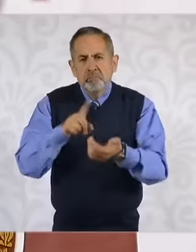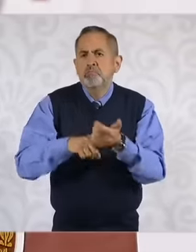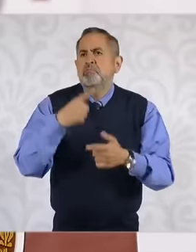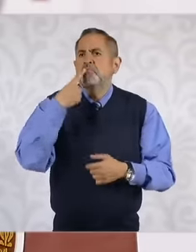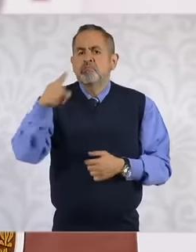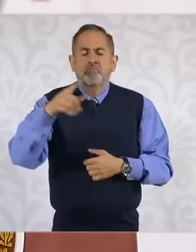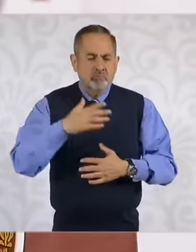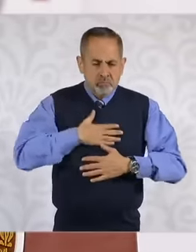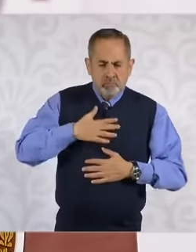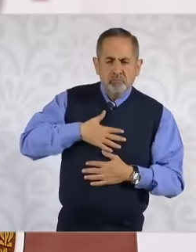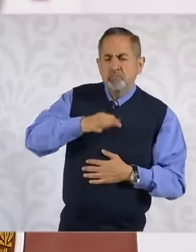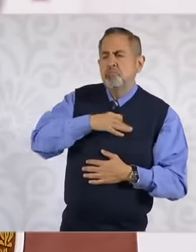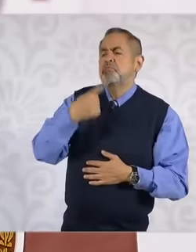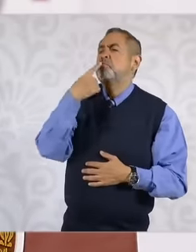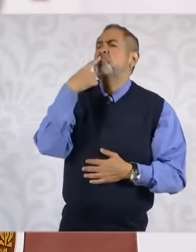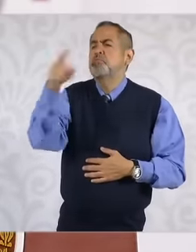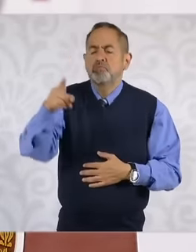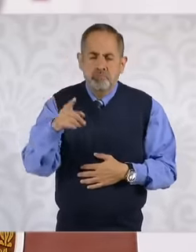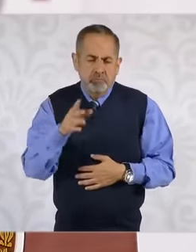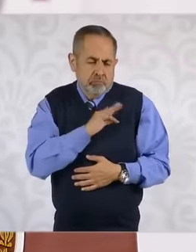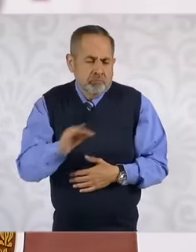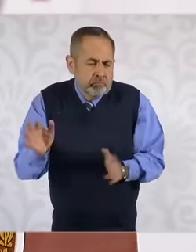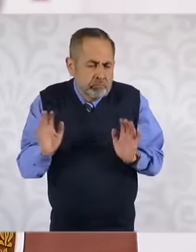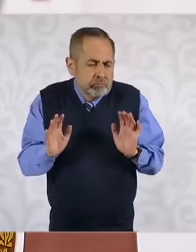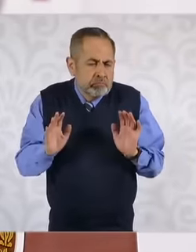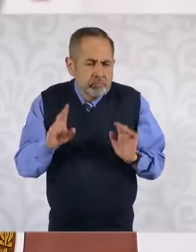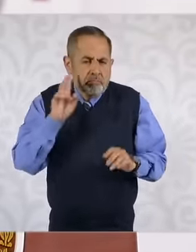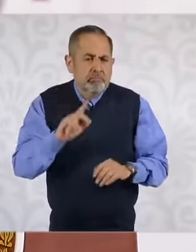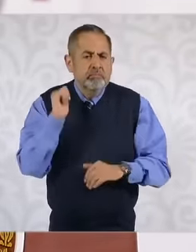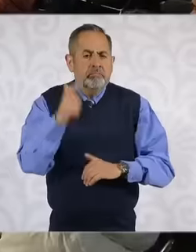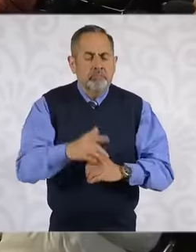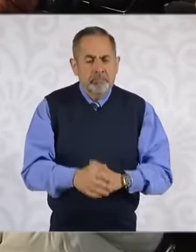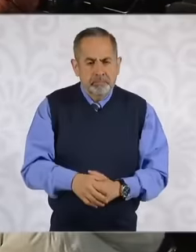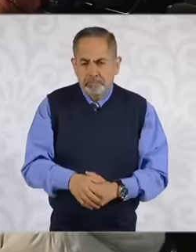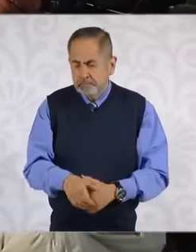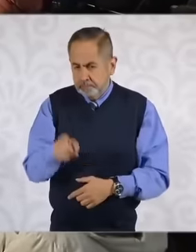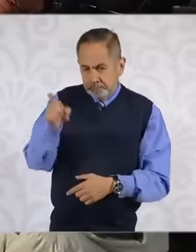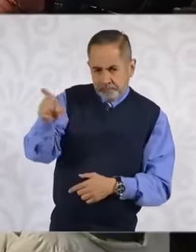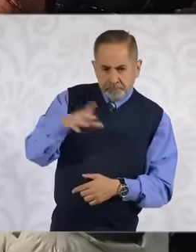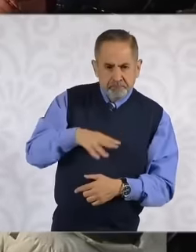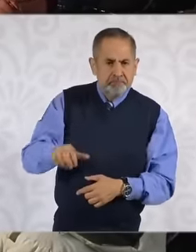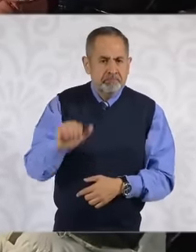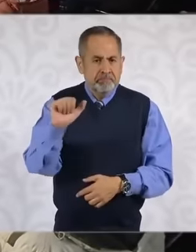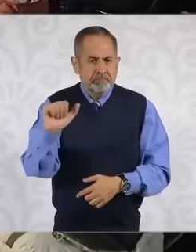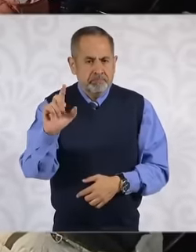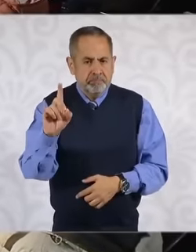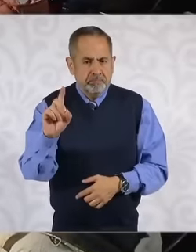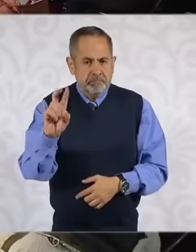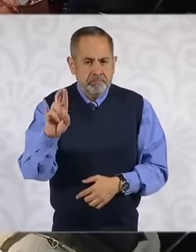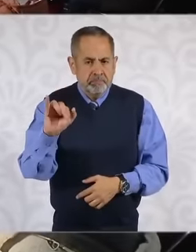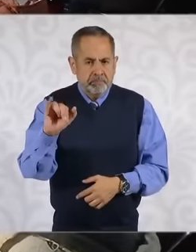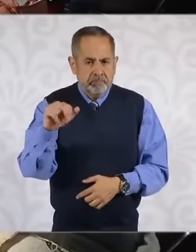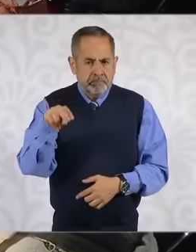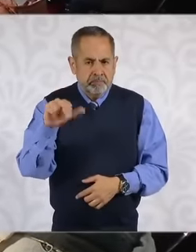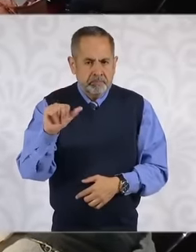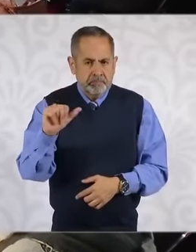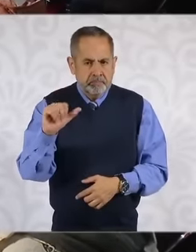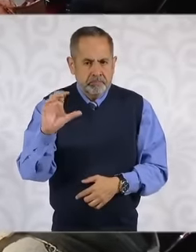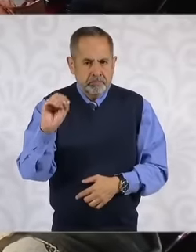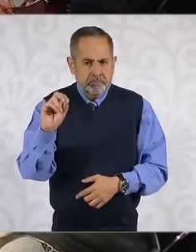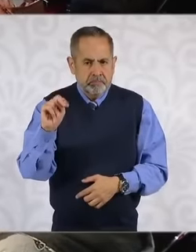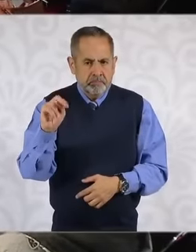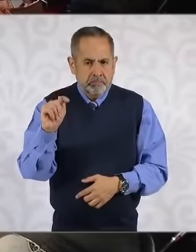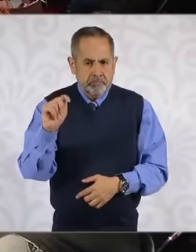is not not prohibited, here is Adriana Contreras Adriana, she was the general director